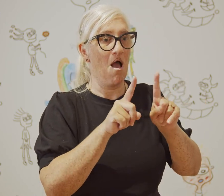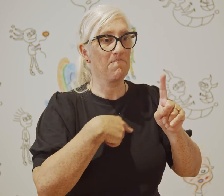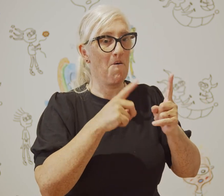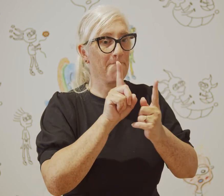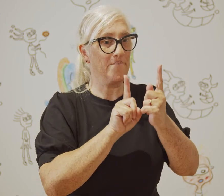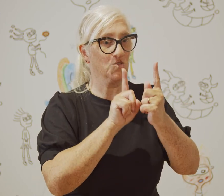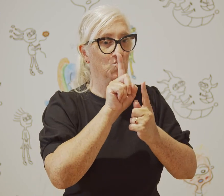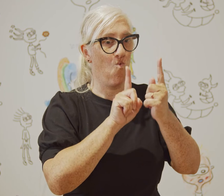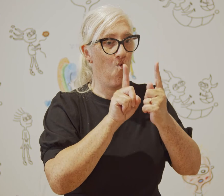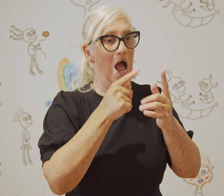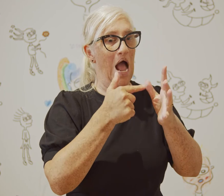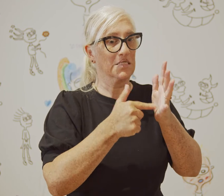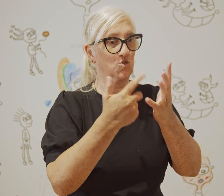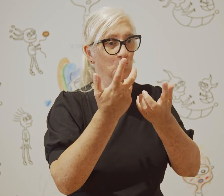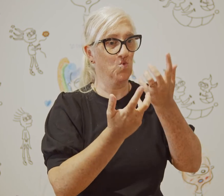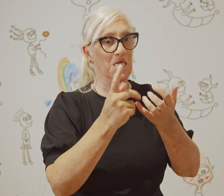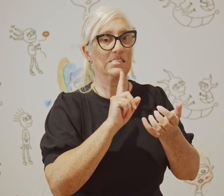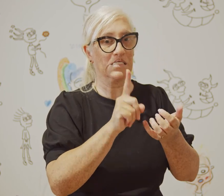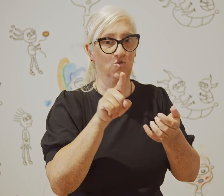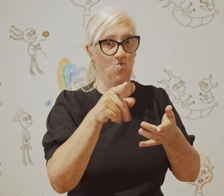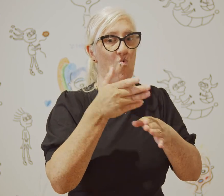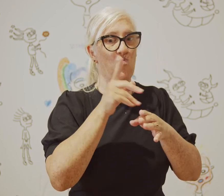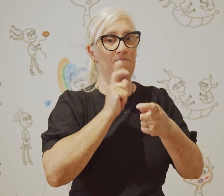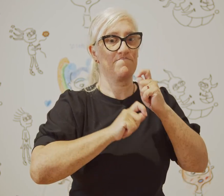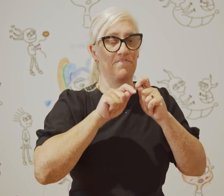My mentor through my studies has encouraged me